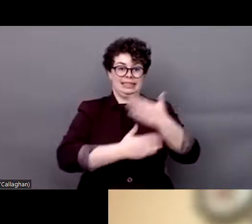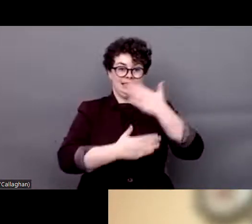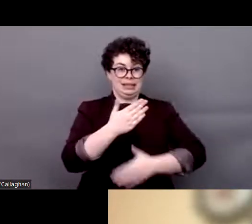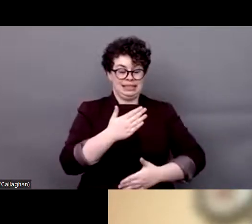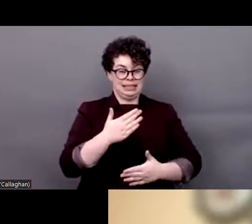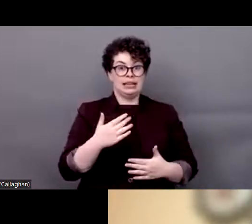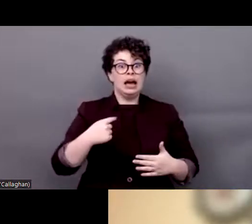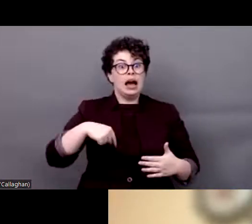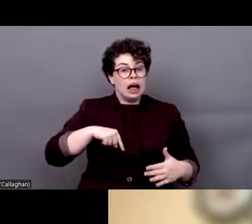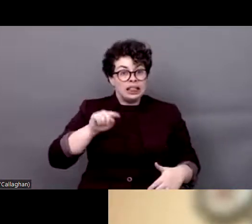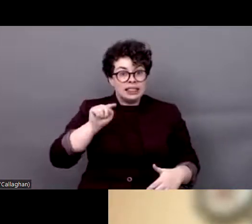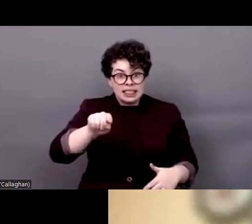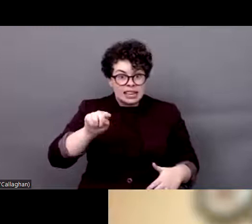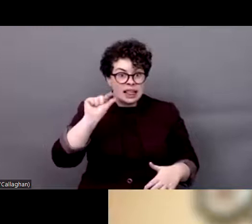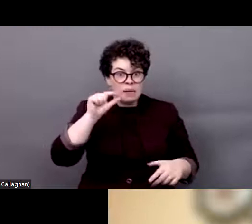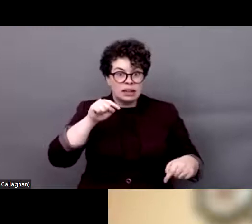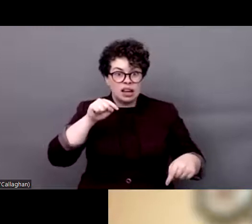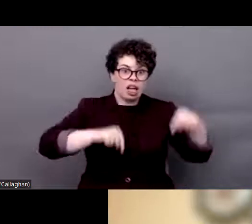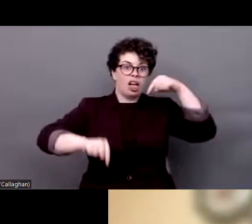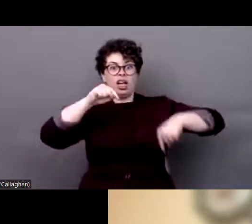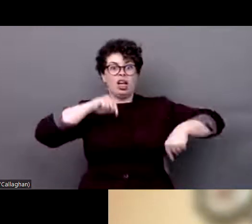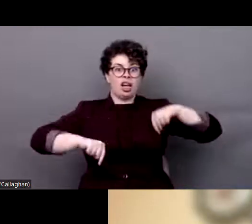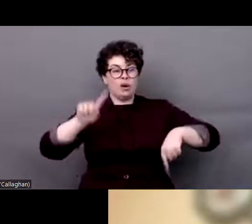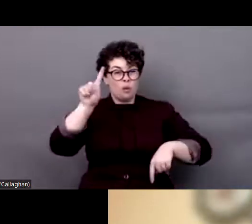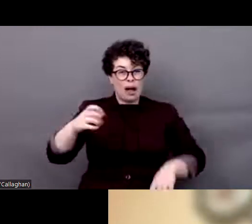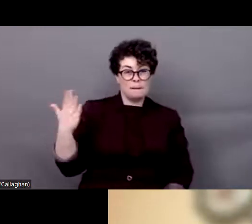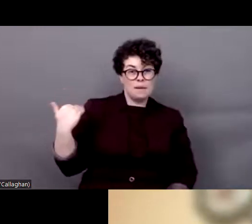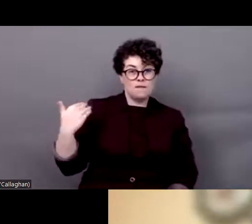us as a movement. Because we have been fighting